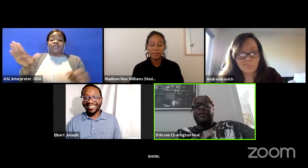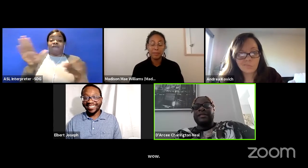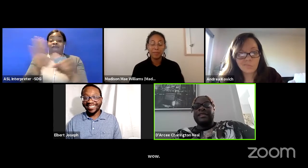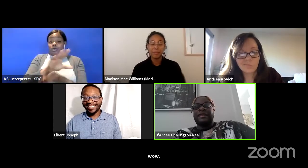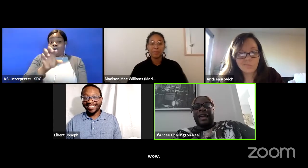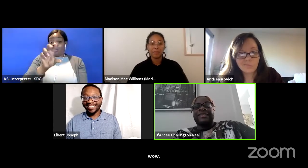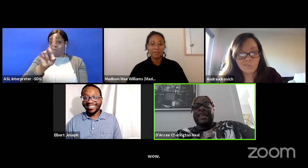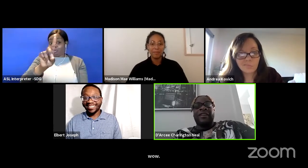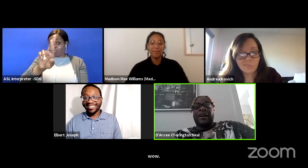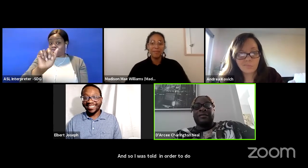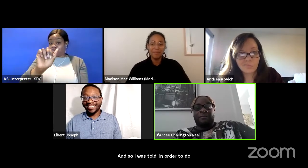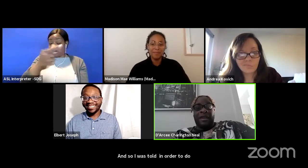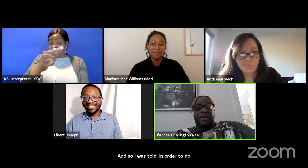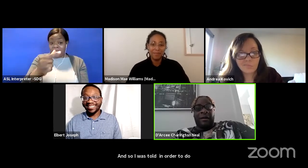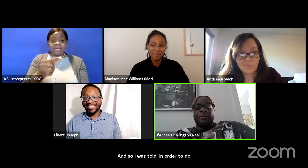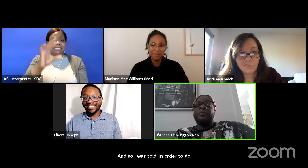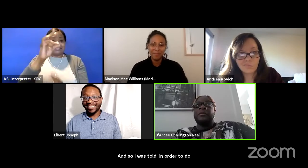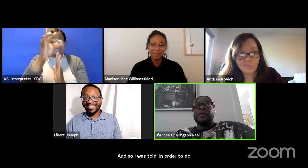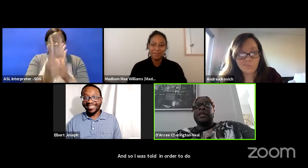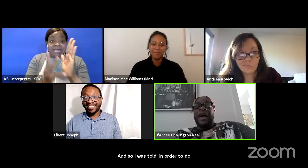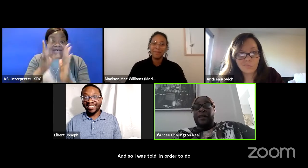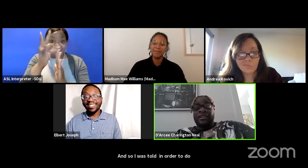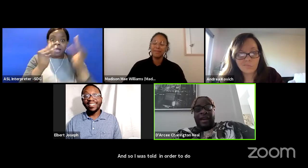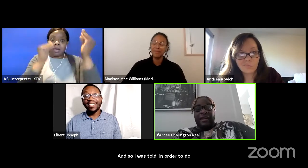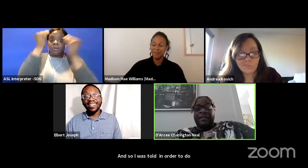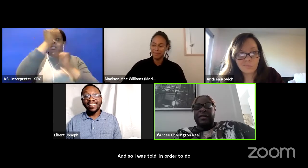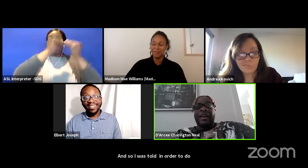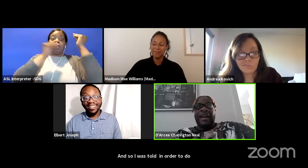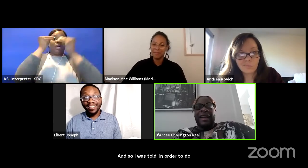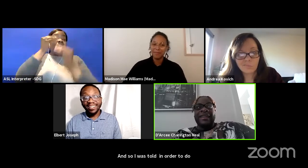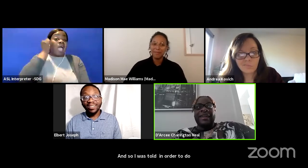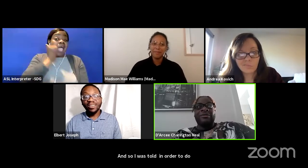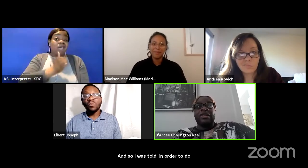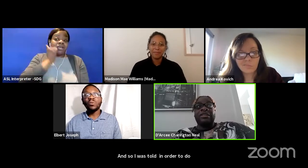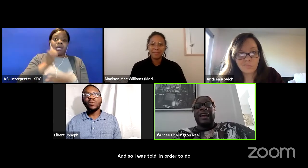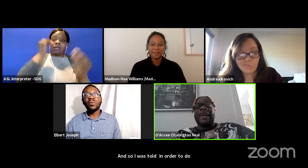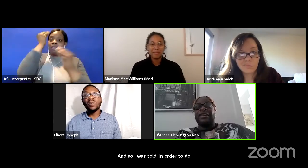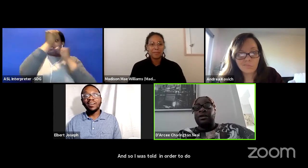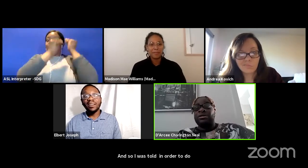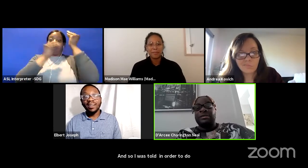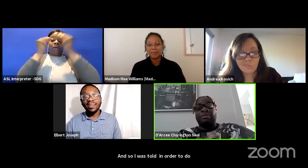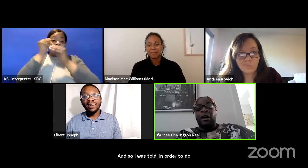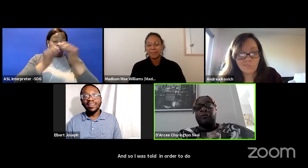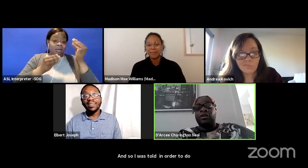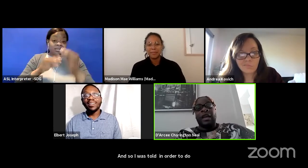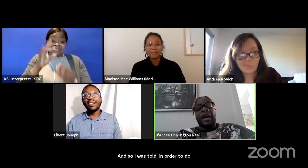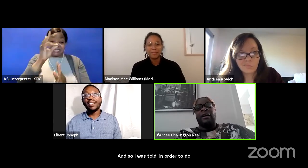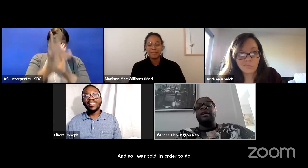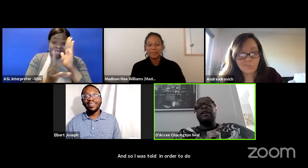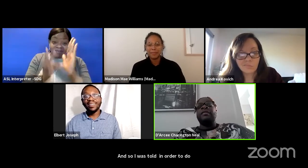It was like seven hours of makeup every day. And it was, they had a huge ballroom gown